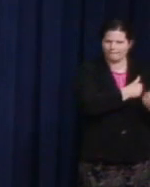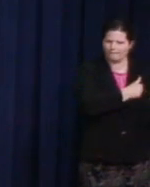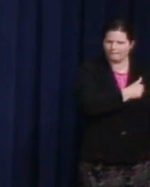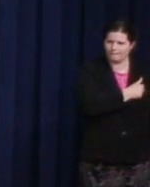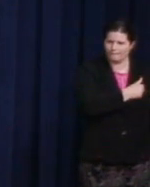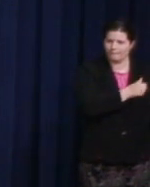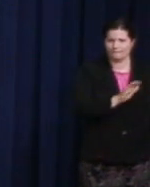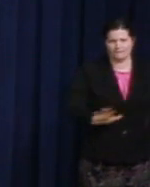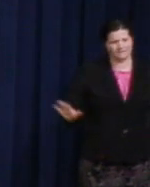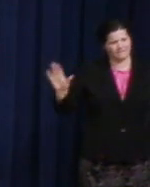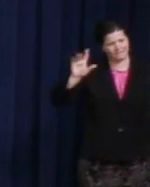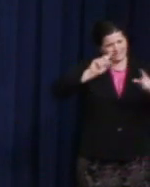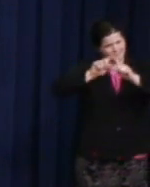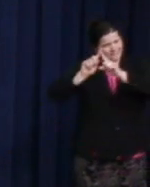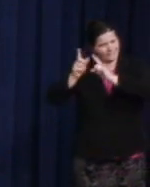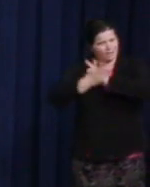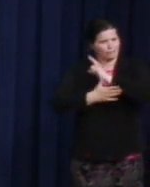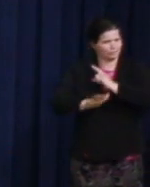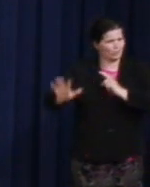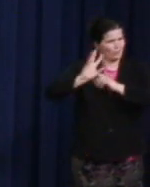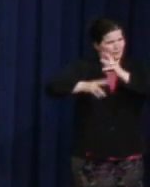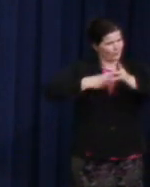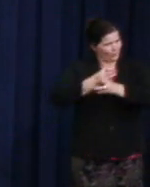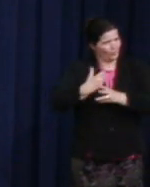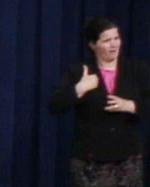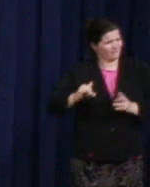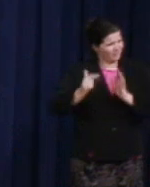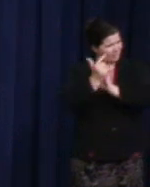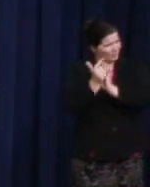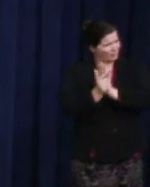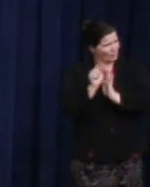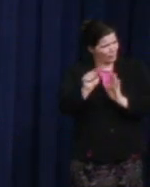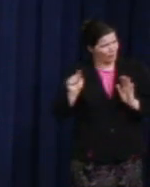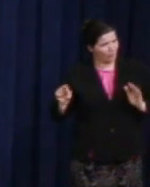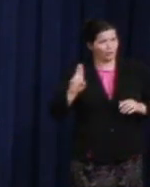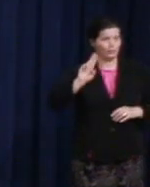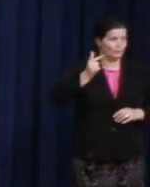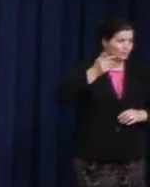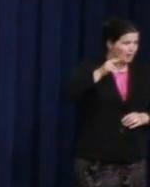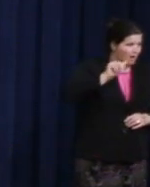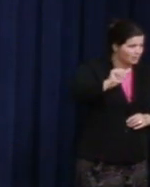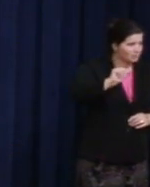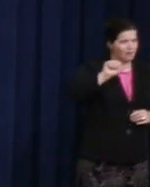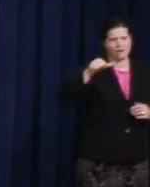including Nigeria and Uganda, where new legislation further targeting LGBT individuals